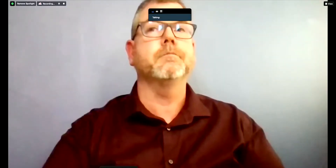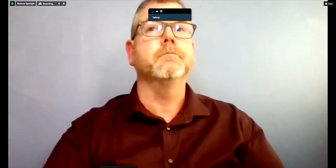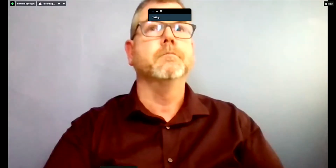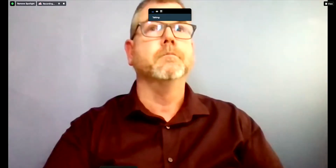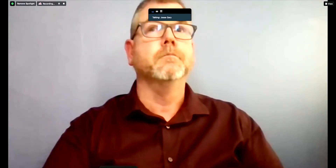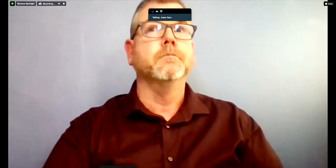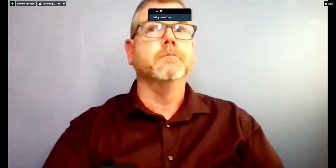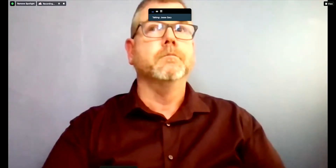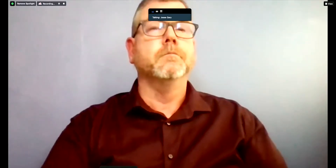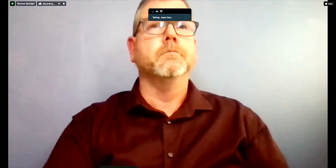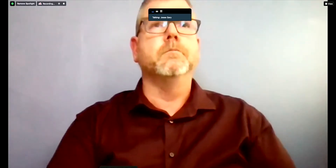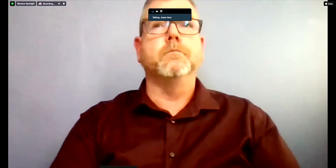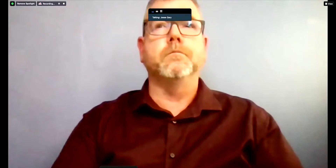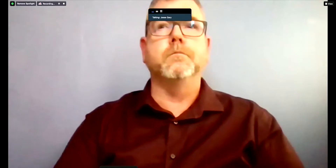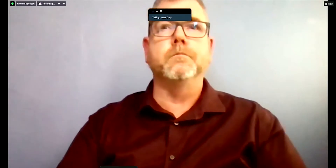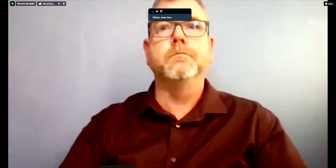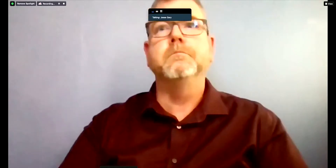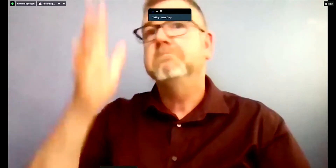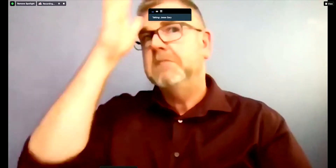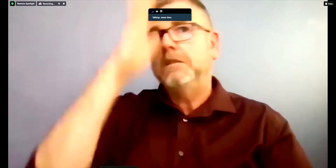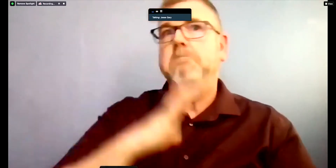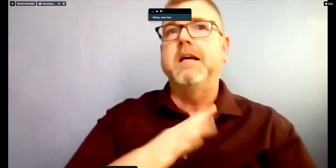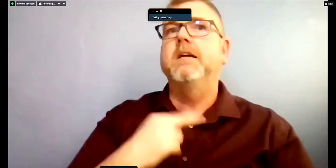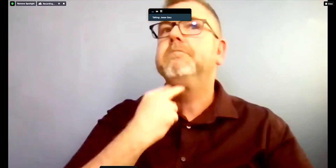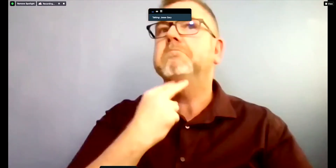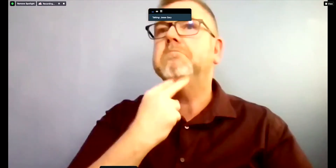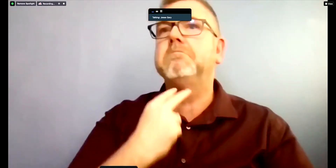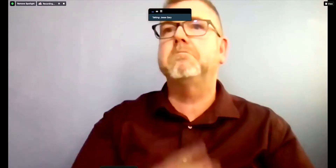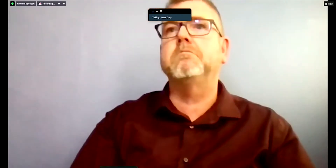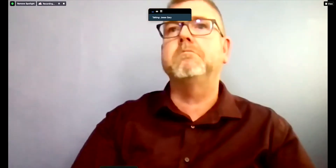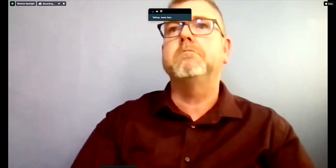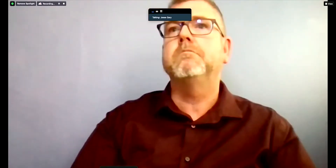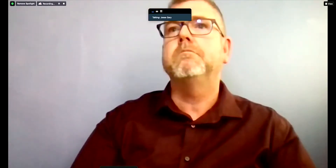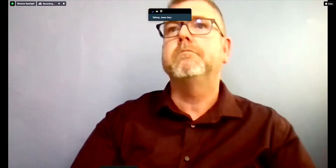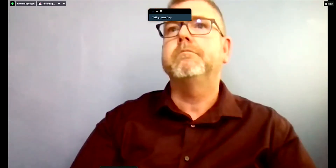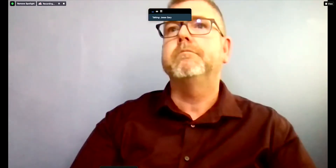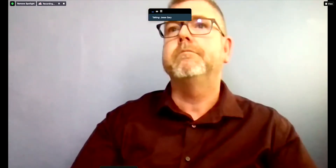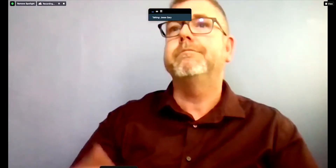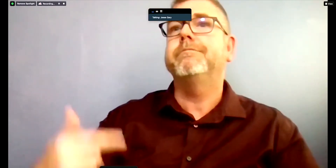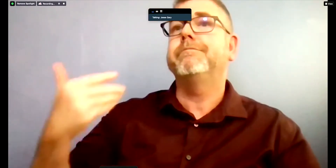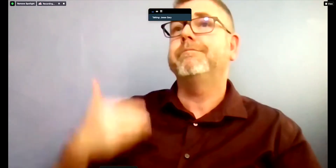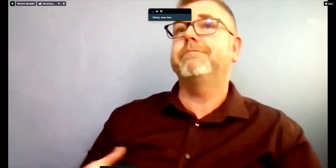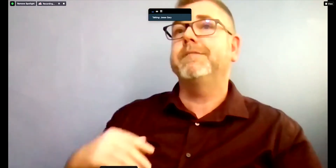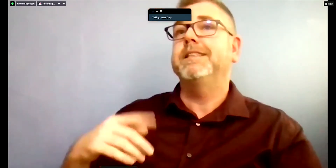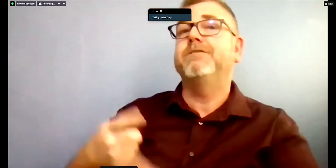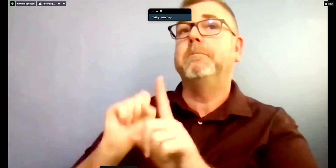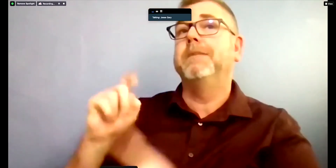Hello. It's Jesse Gary from KTVU FOX 2, here in the Bay Area. And my question is,